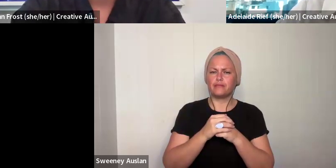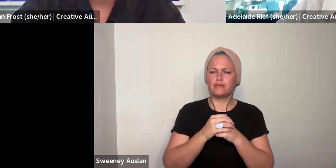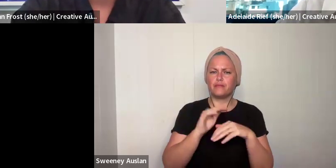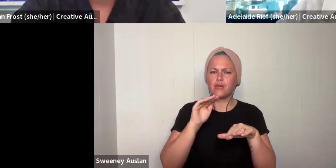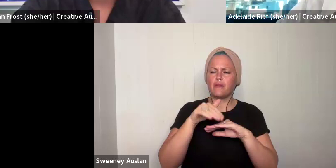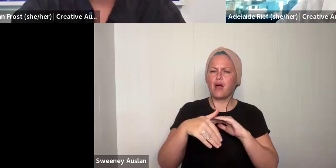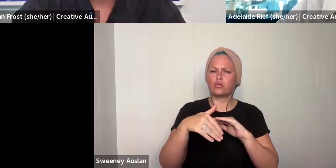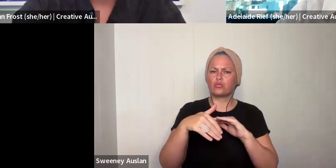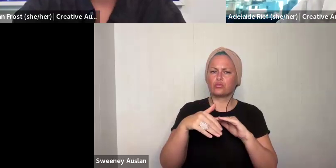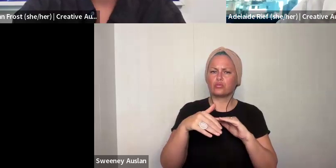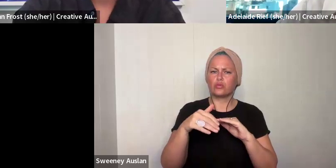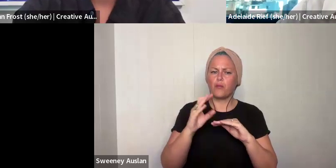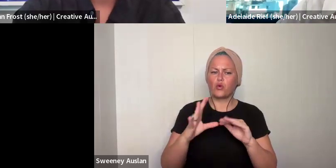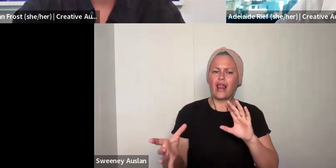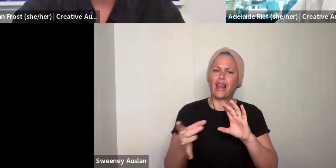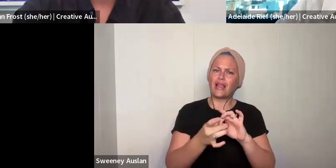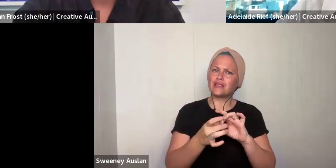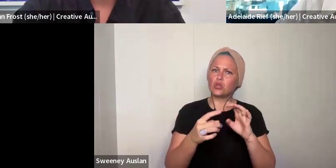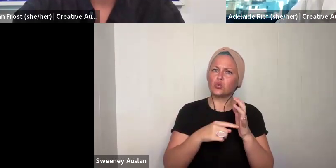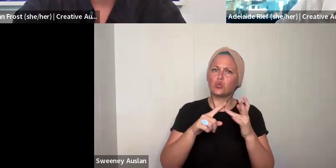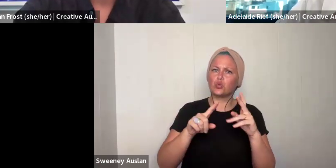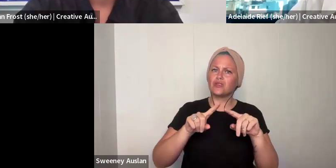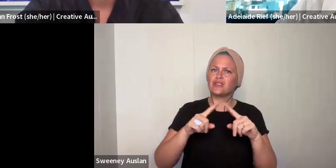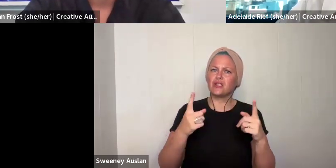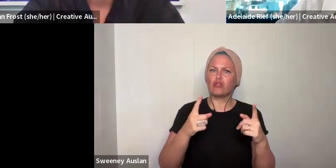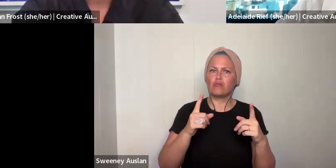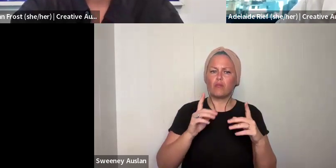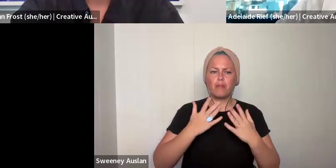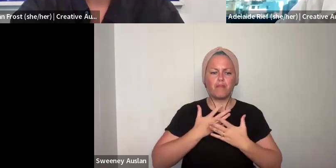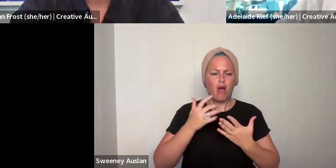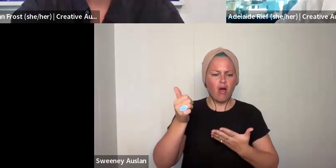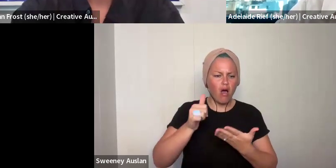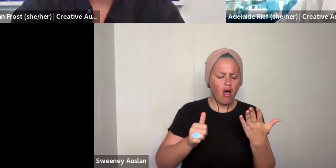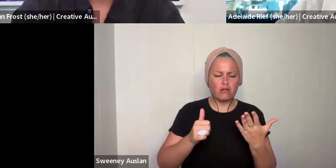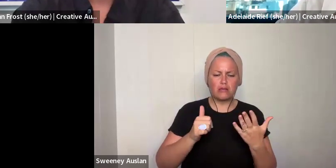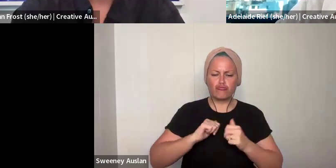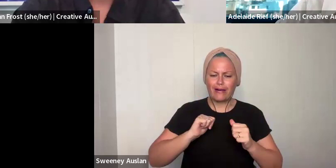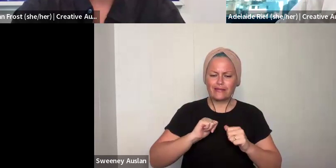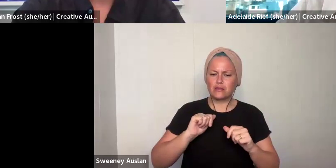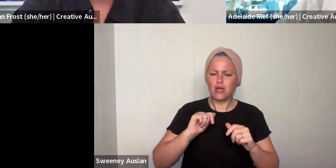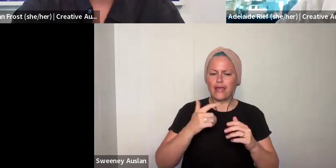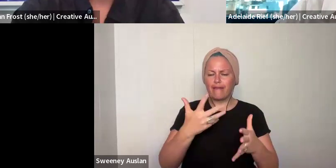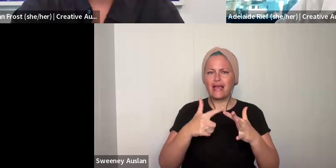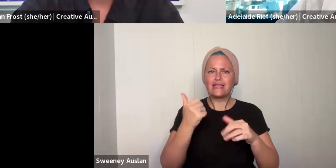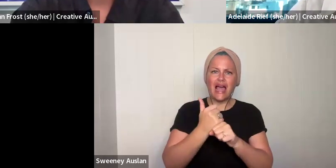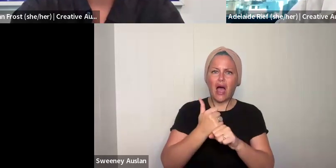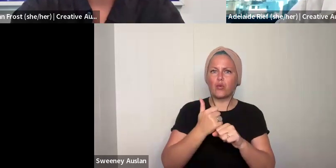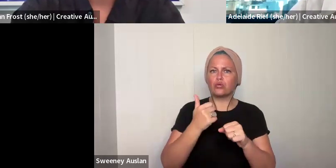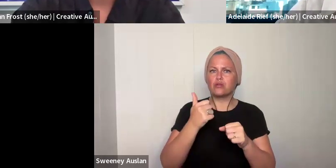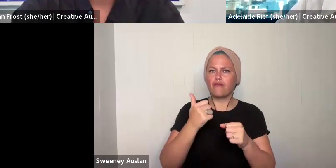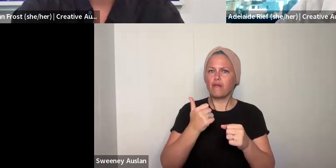putting links to different parts of your practice and different examples